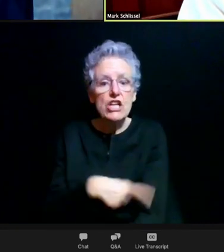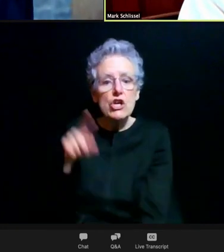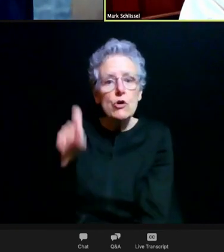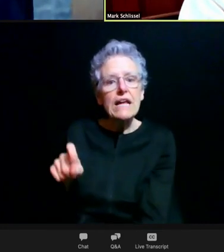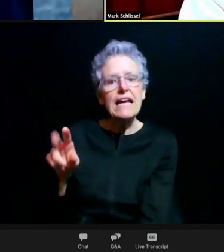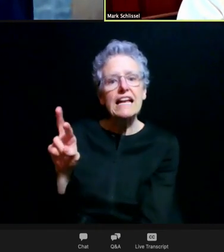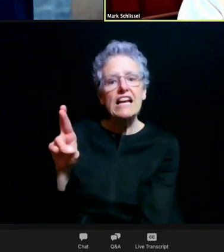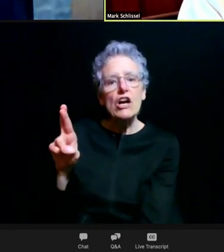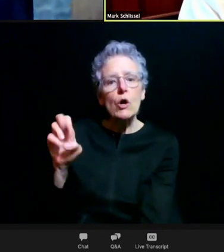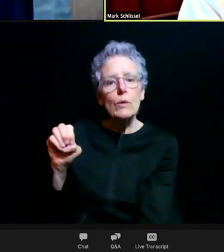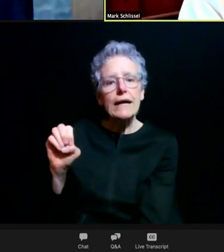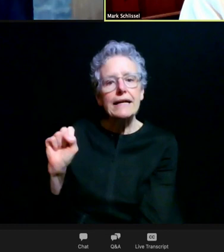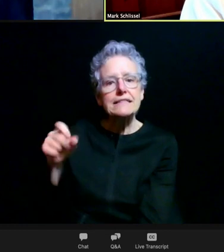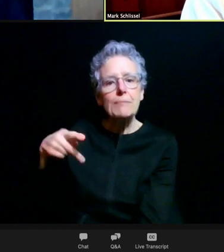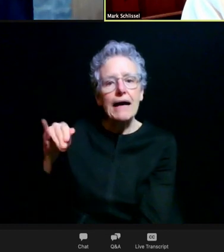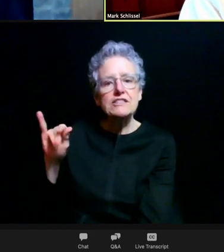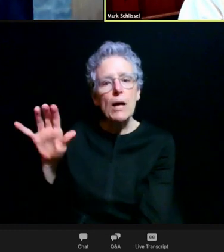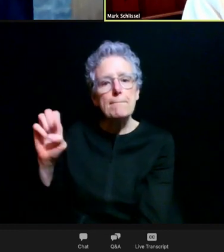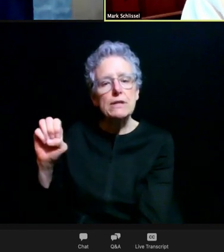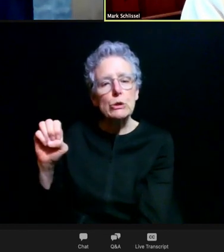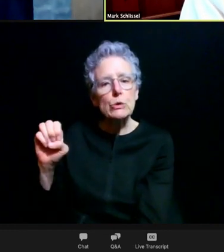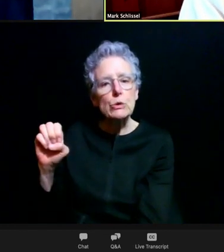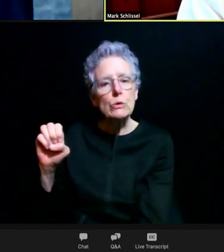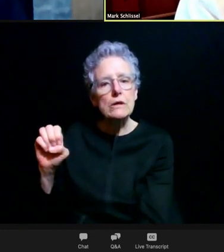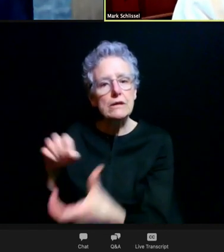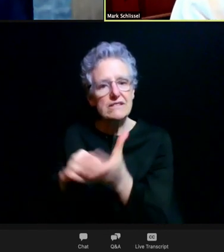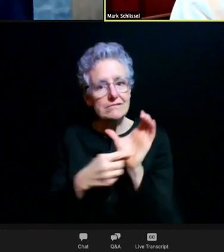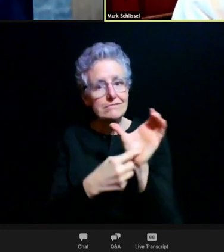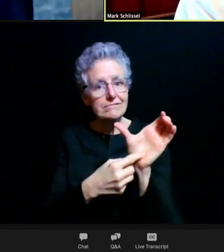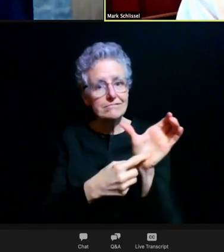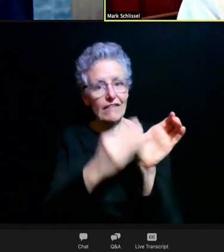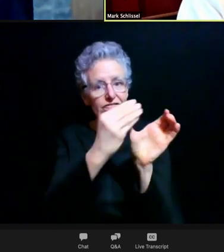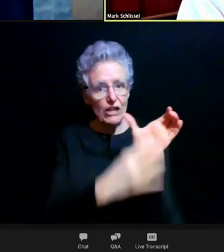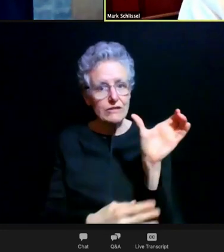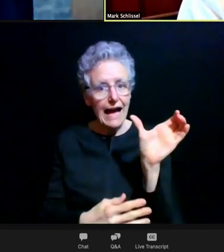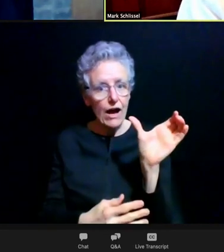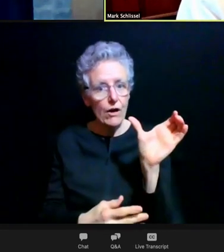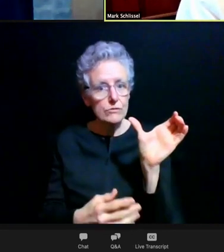to go into a facility or to go into an event, I can imagine a circumstance where you'll need